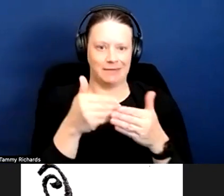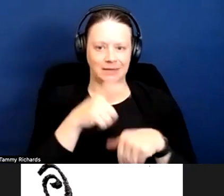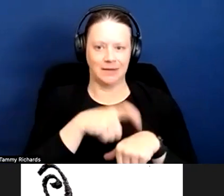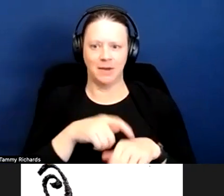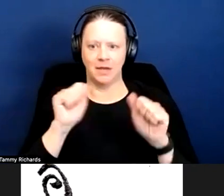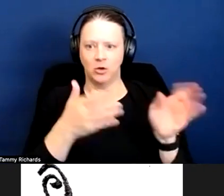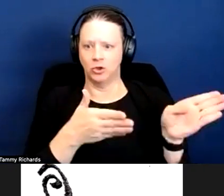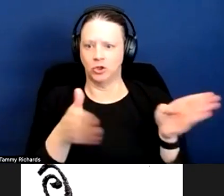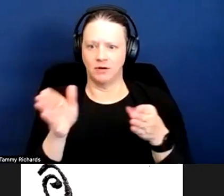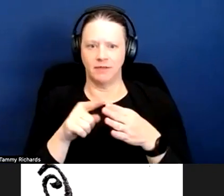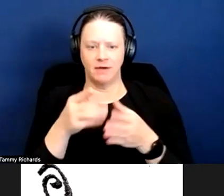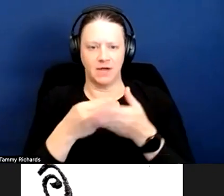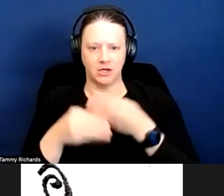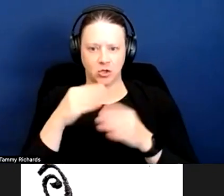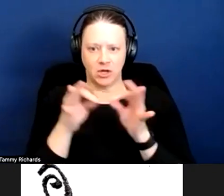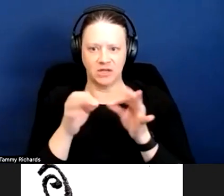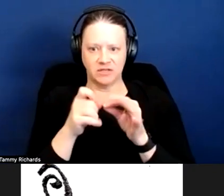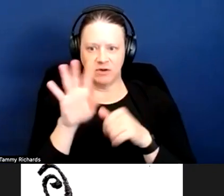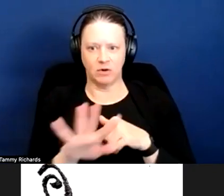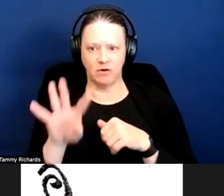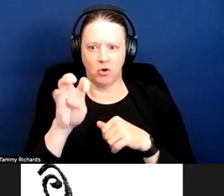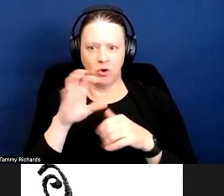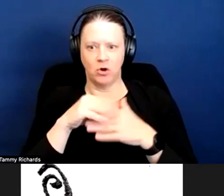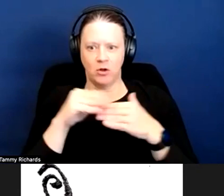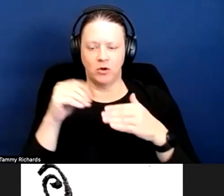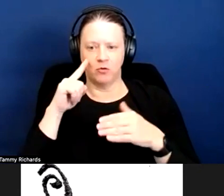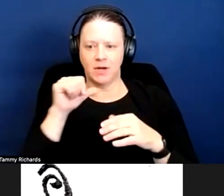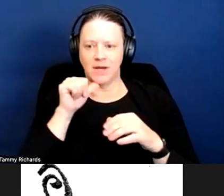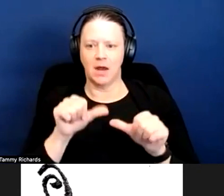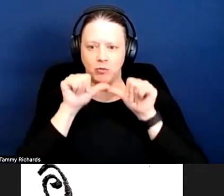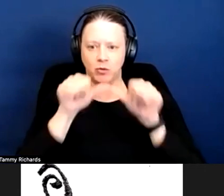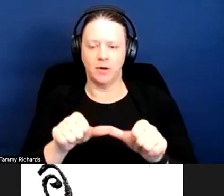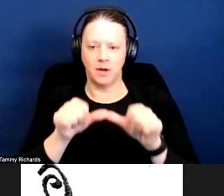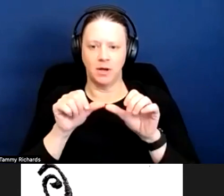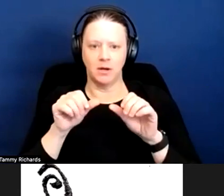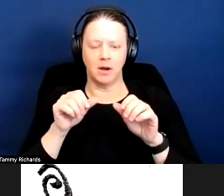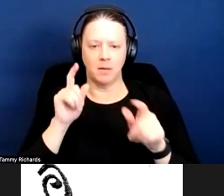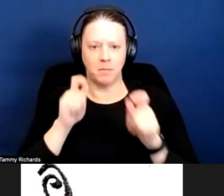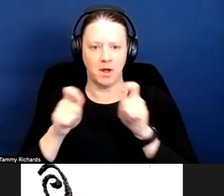financial cost of around $400 for a non-permanent modification in private housing to a very